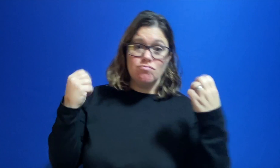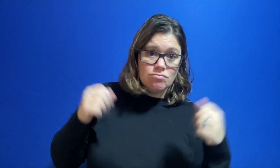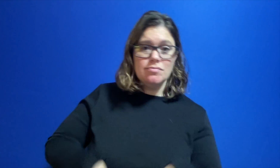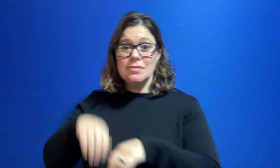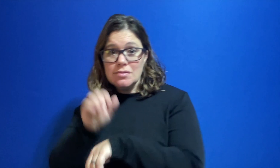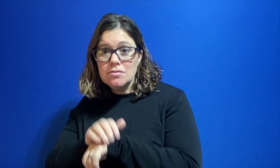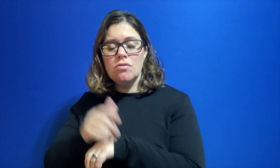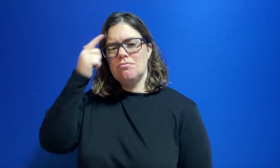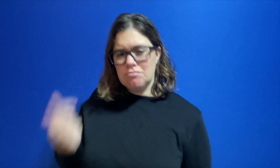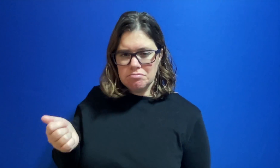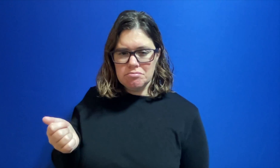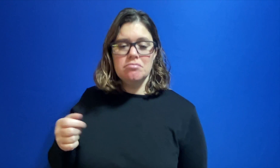"ASL, English or up to them (ASL or English)."